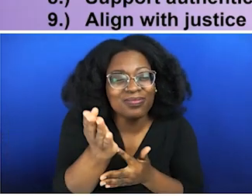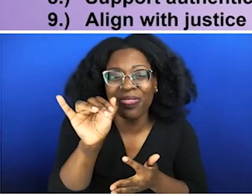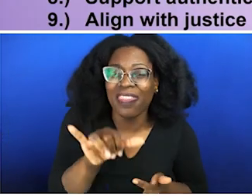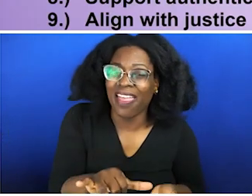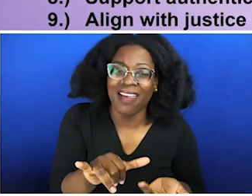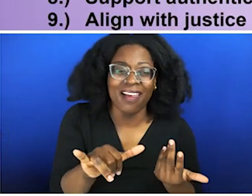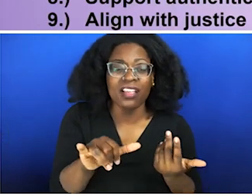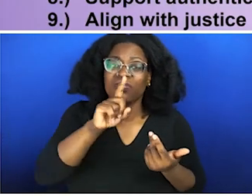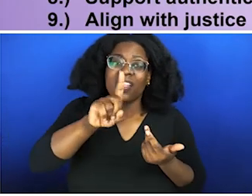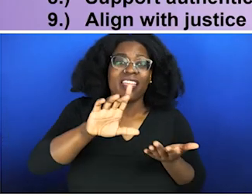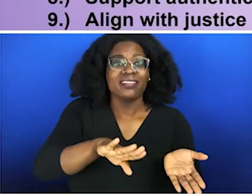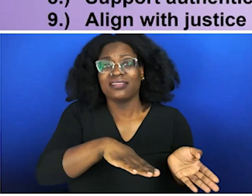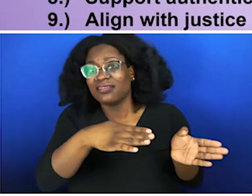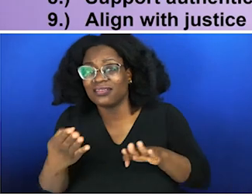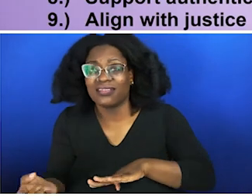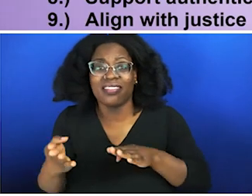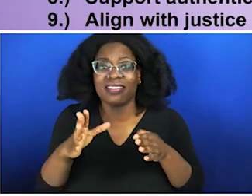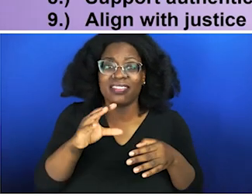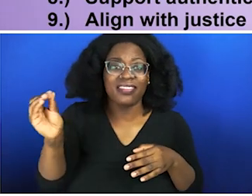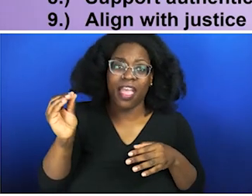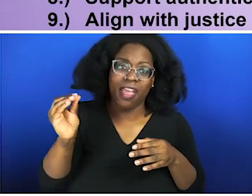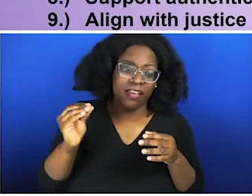It's a death and rebirth process, having to shed those old thought patterns and those